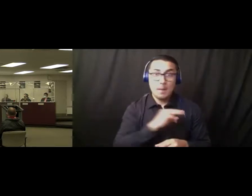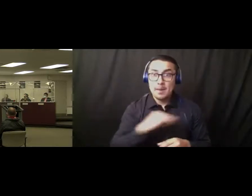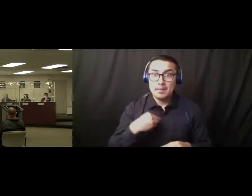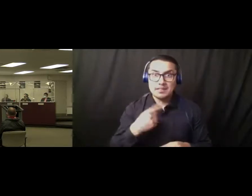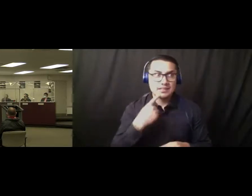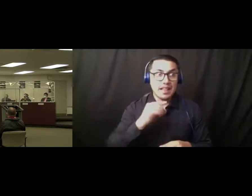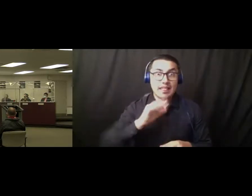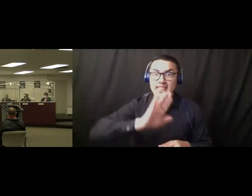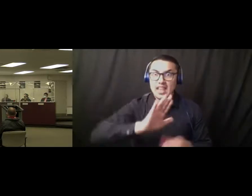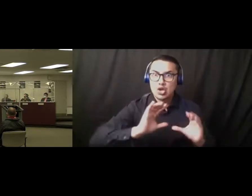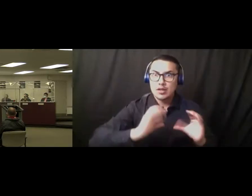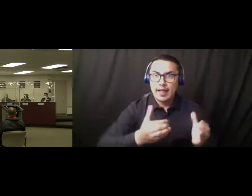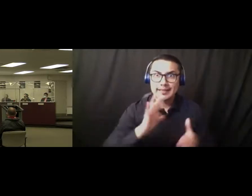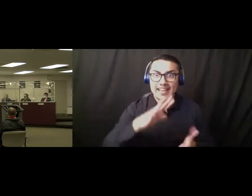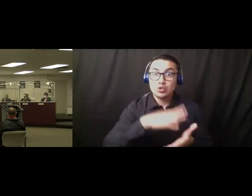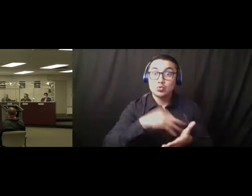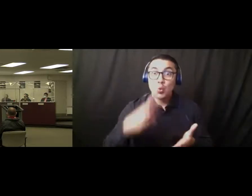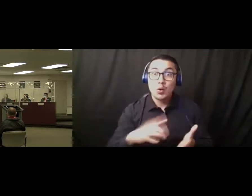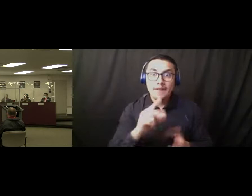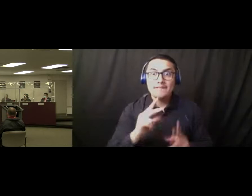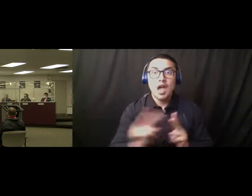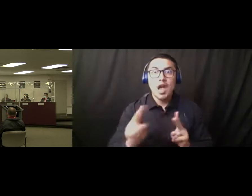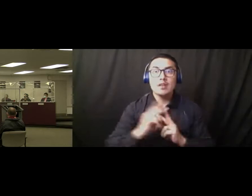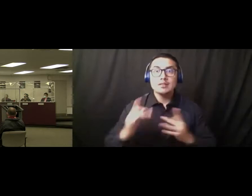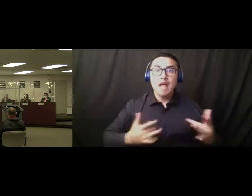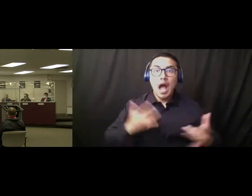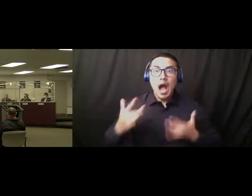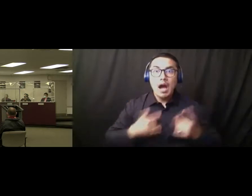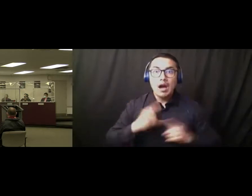their students were very, very excited about returning to